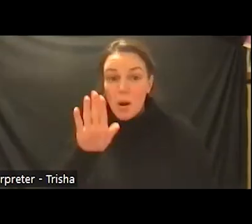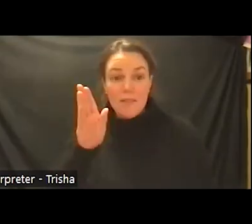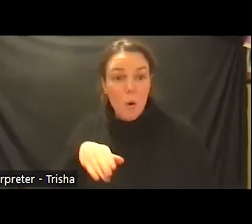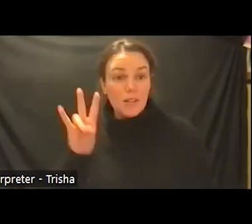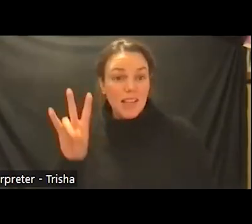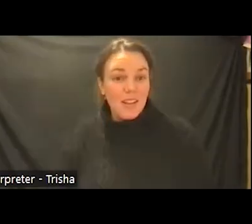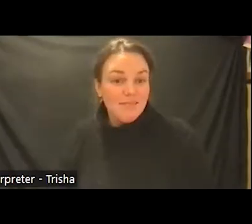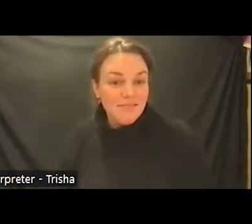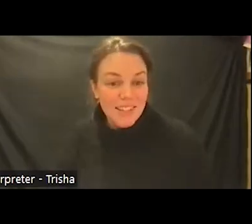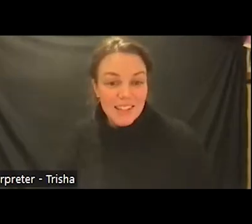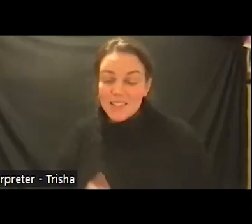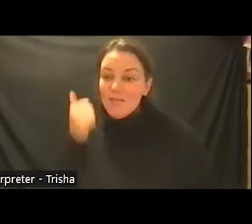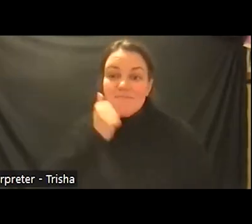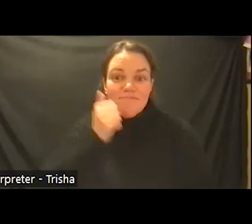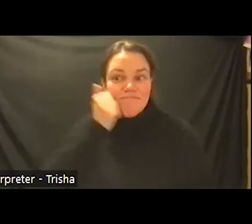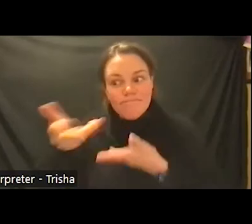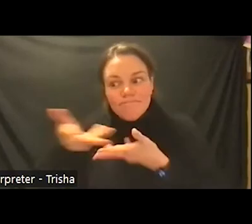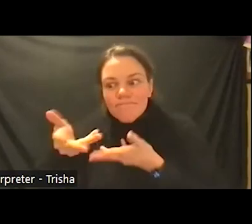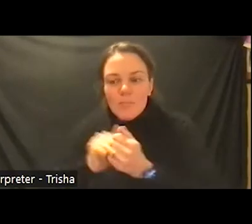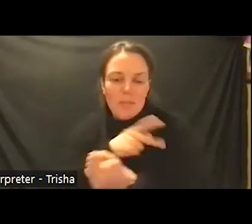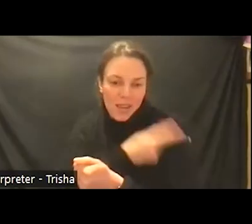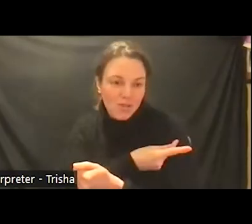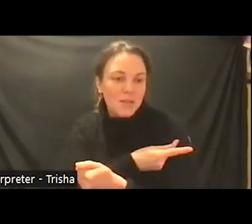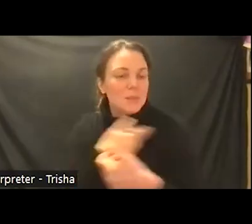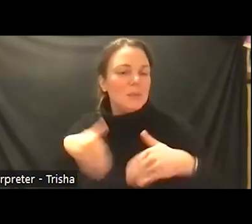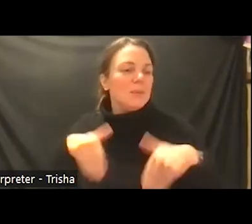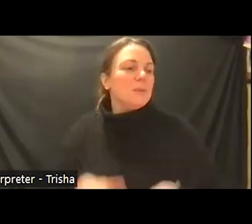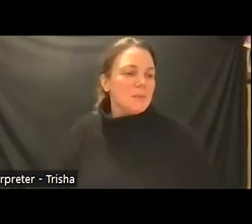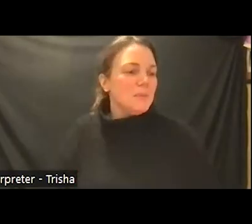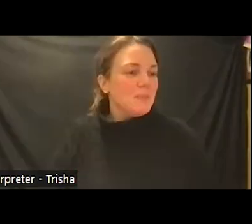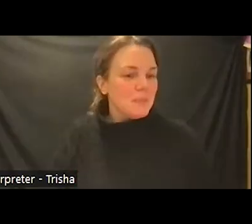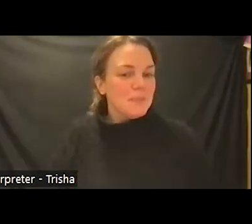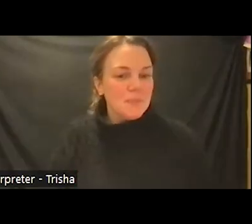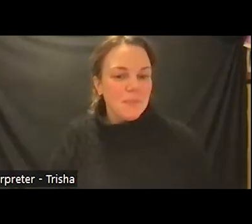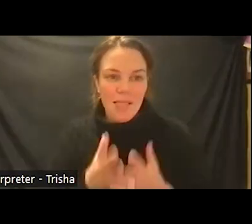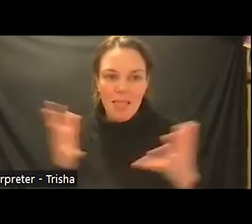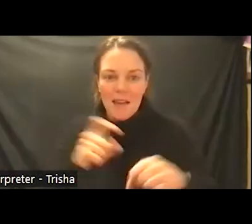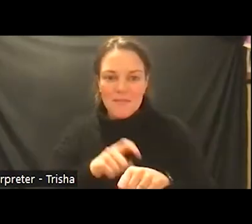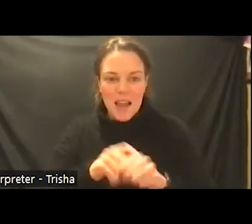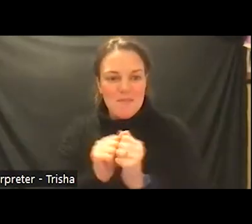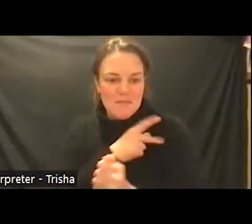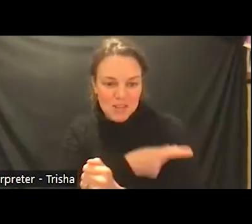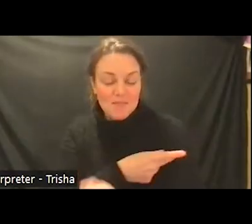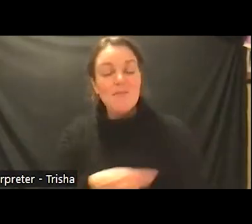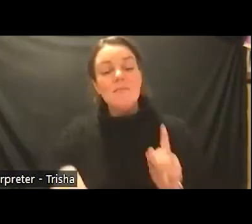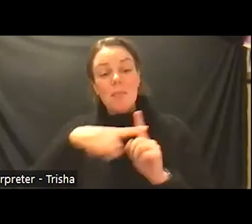so their face-to-face time with patients is also a quite extended amount of time we also have 65